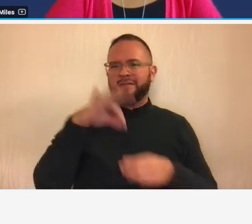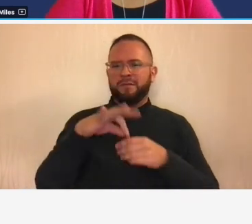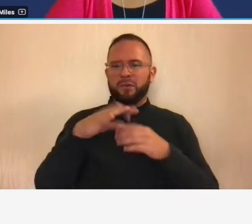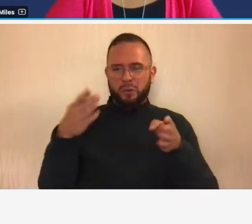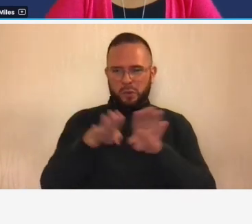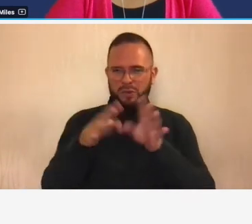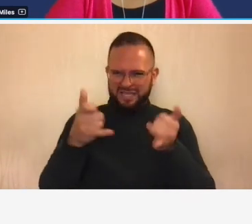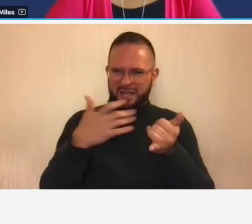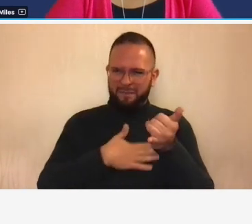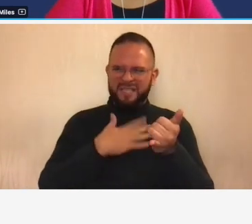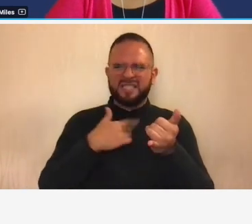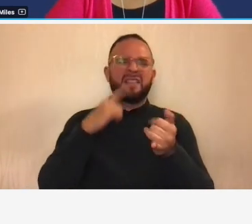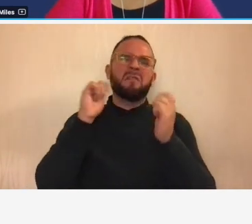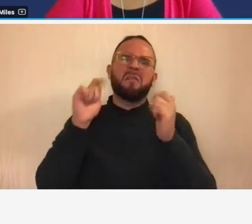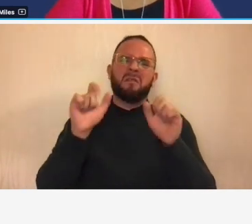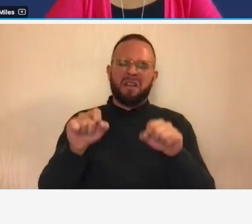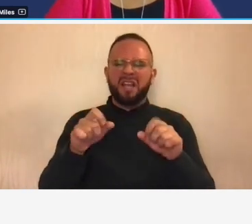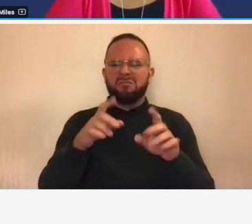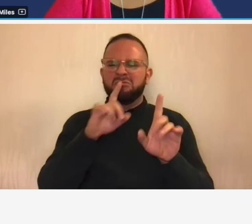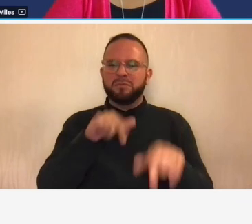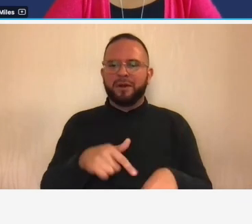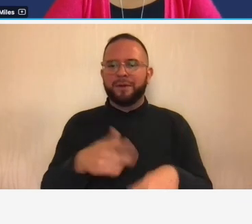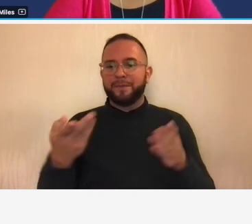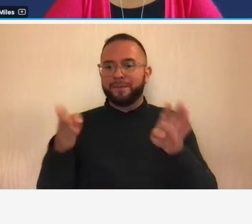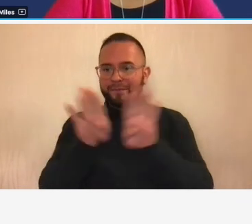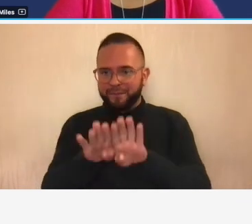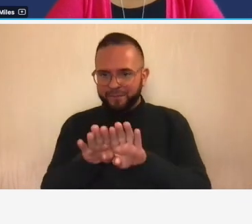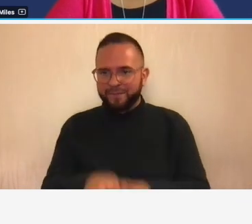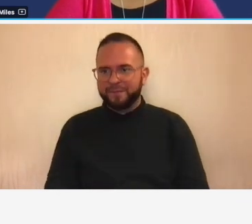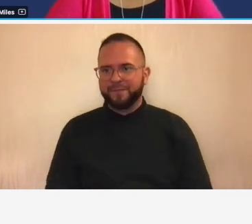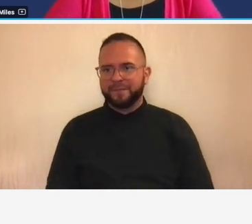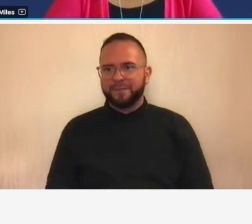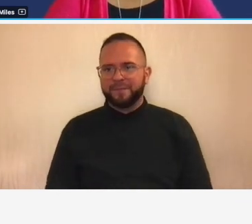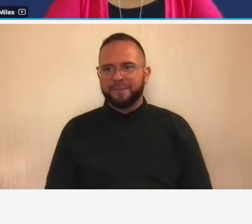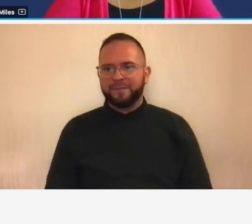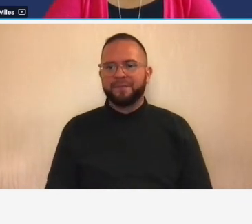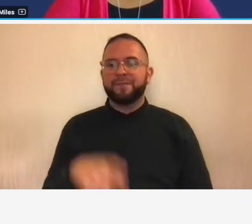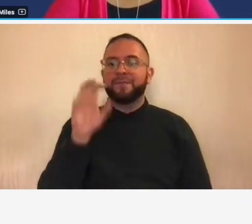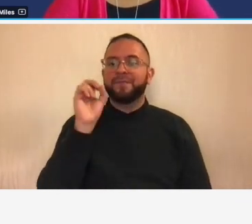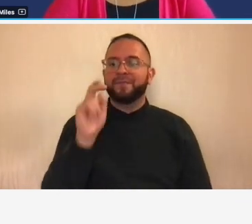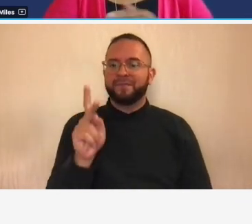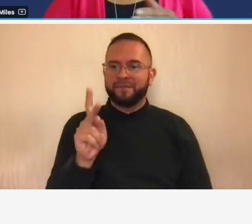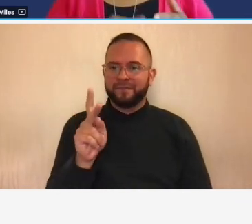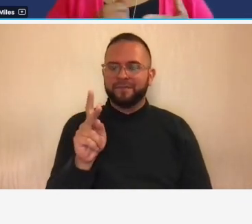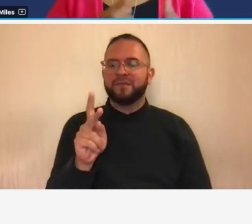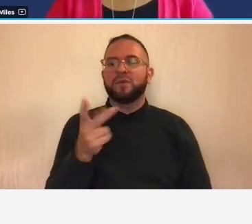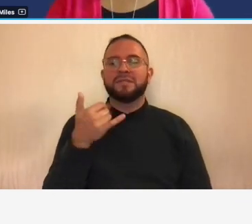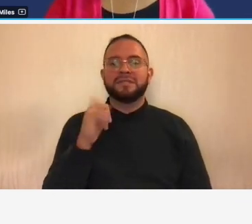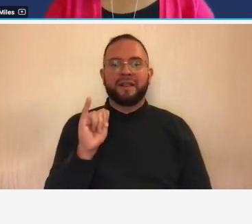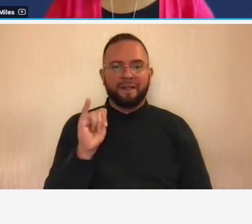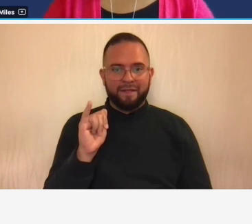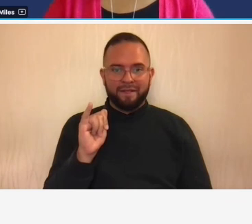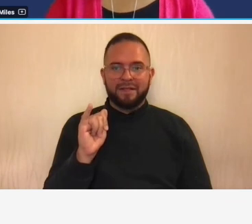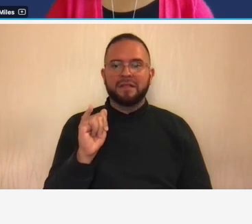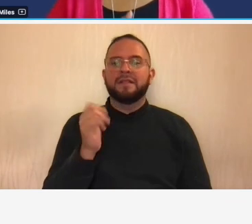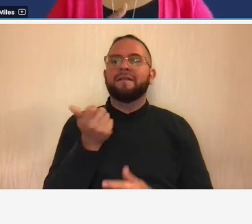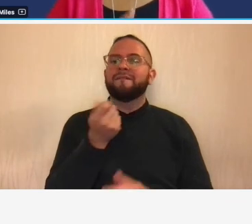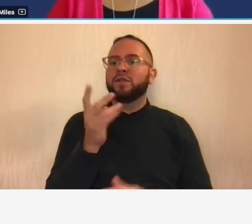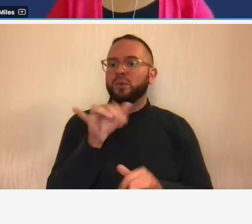to respond okay the poll is closed okay so we still have some yeses there um we have some